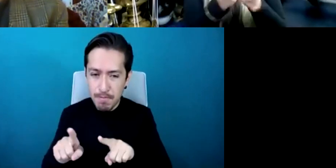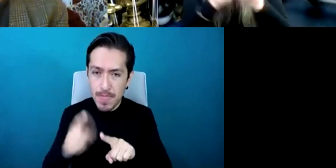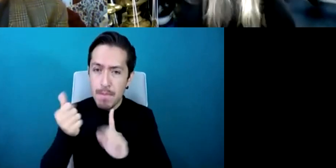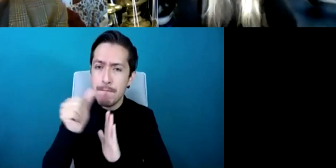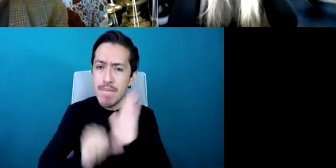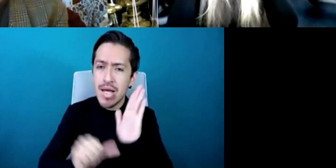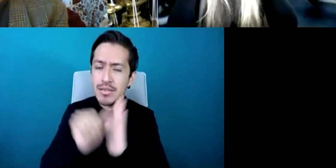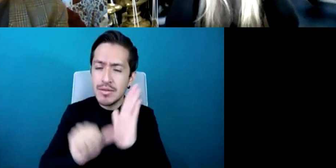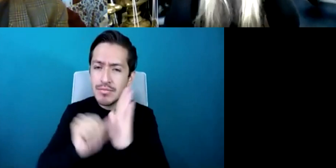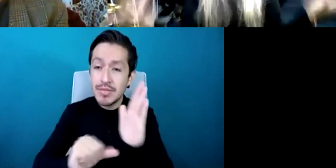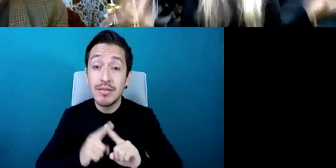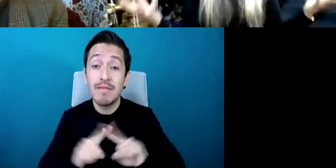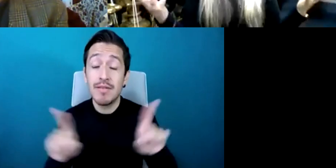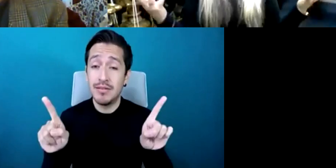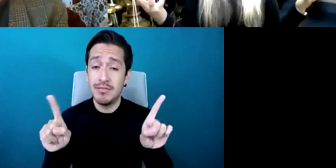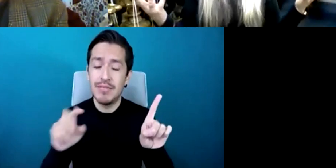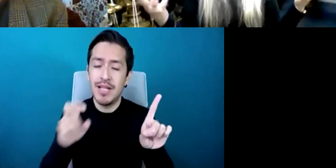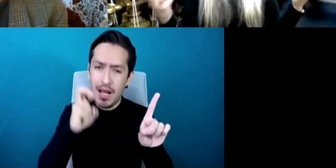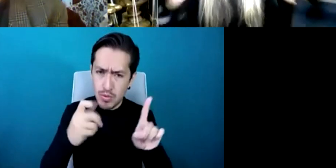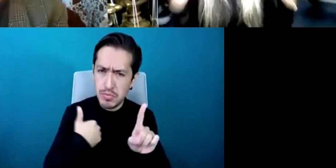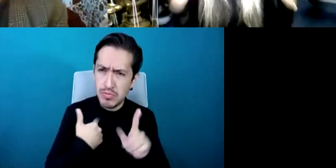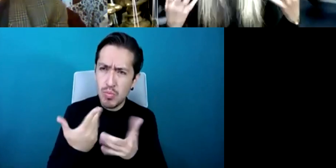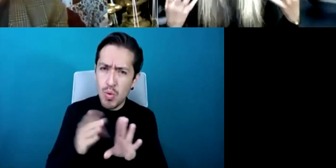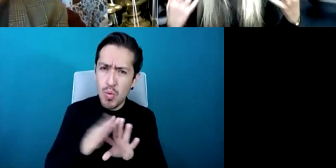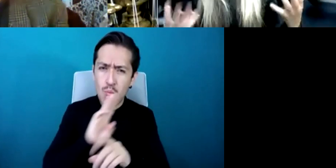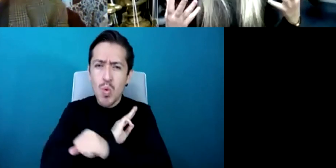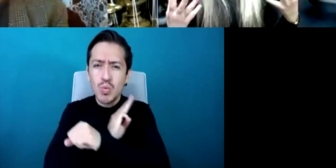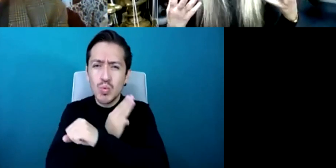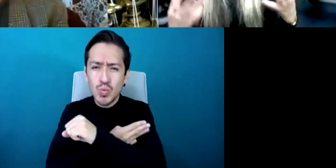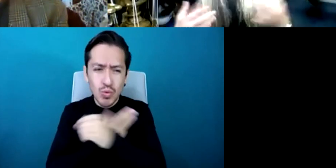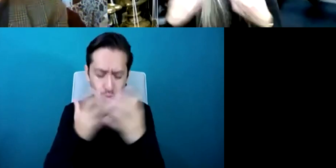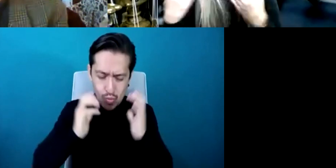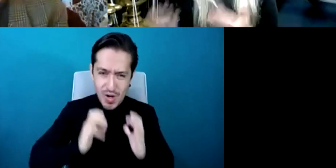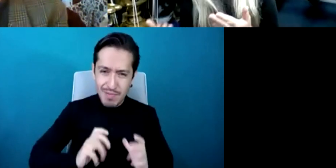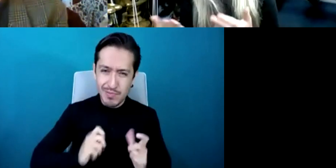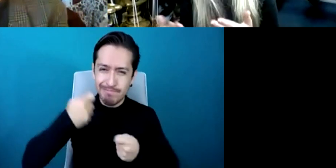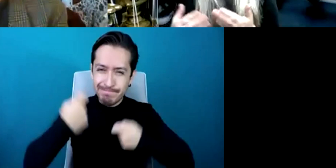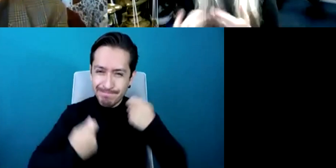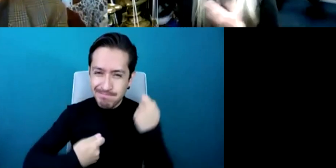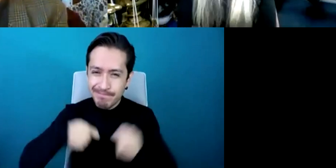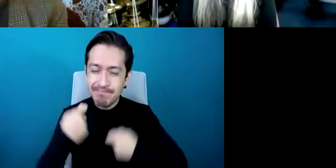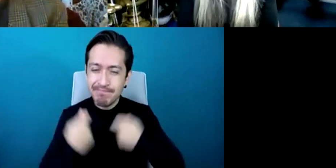but at the same time expanding my knowledge not only as a musician but as a sound creator and as